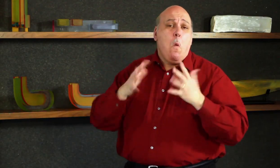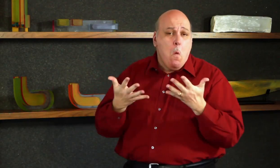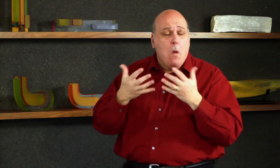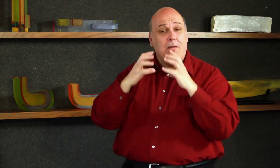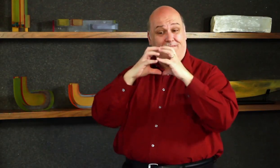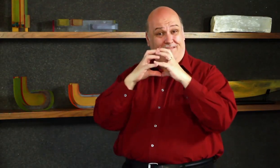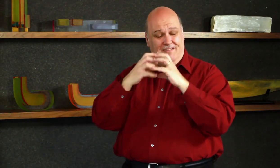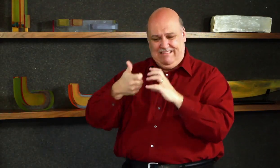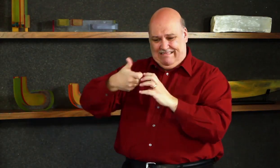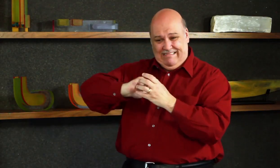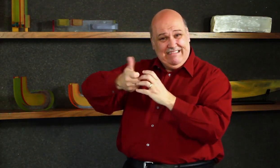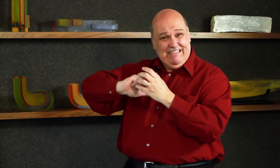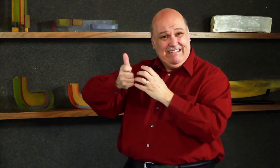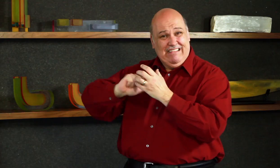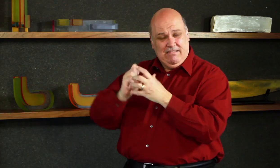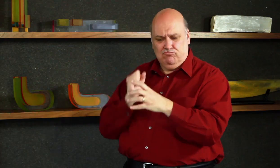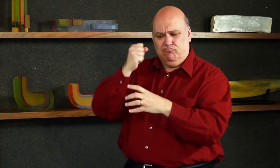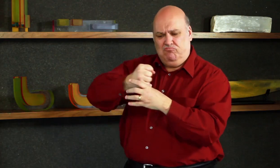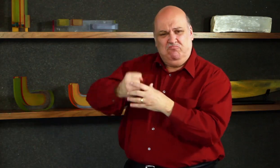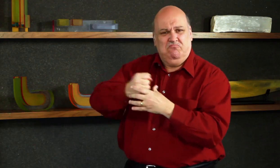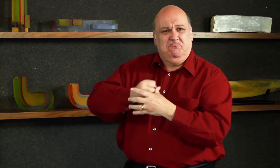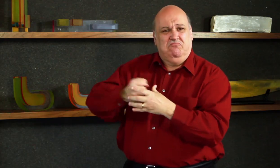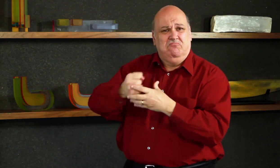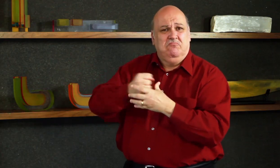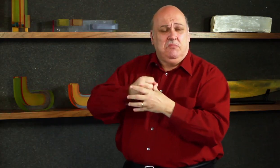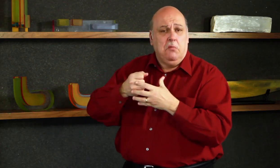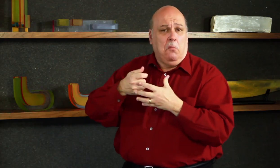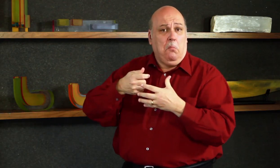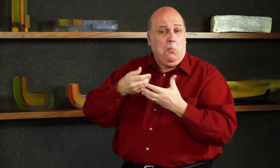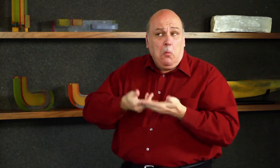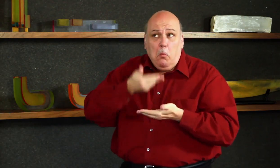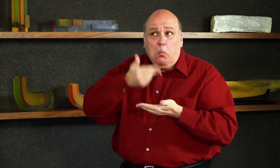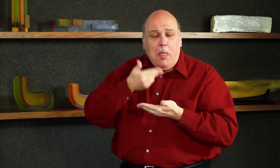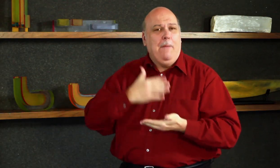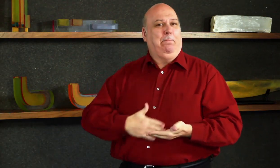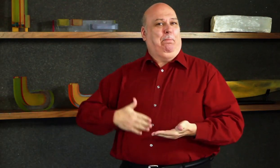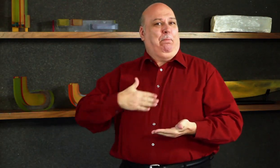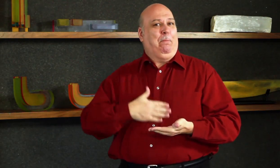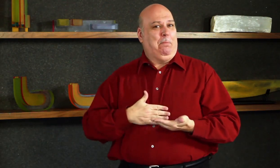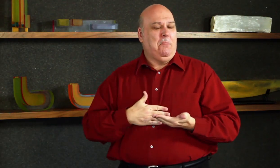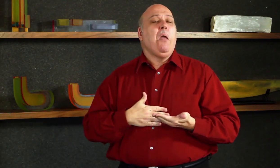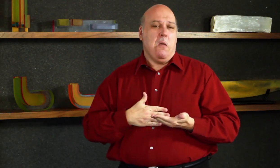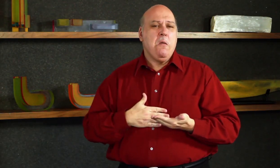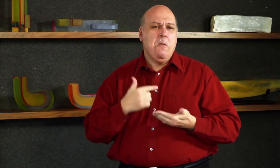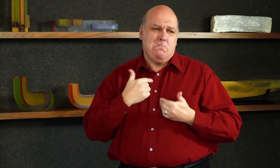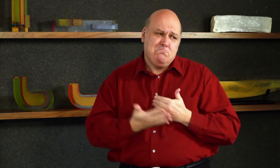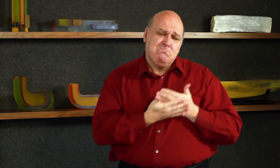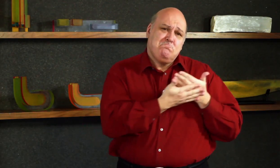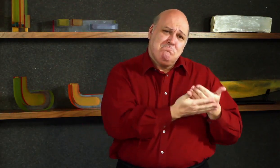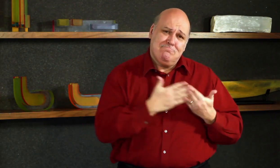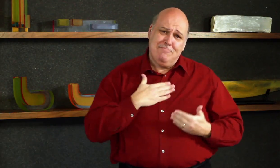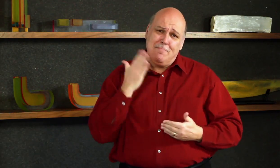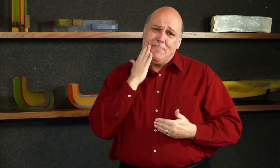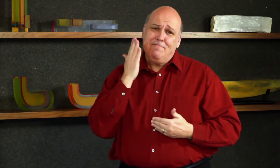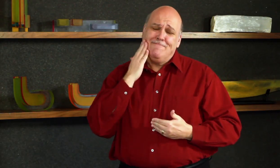or potatoes, yummy, it tastes GREAT! Give this